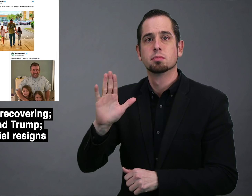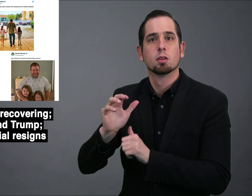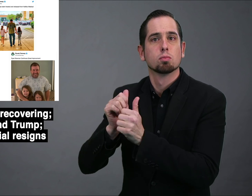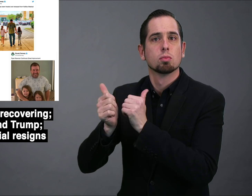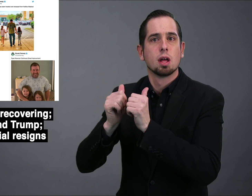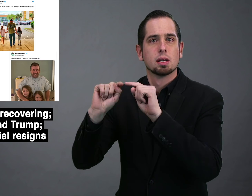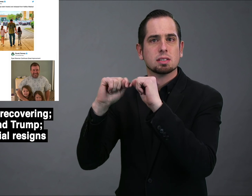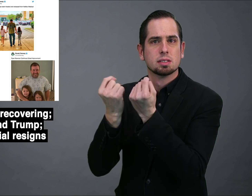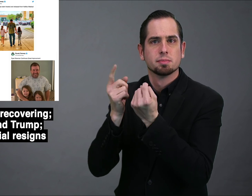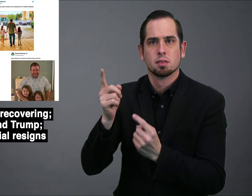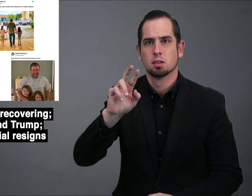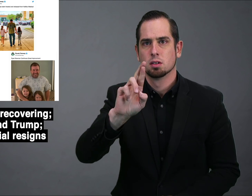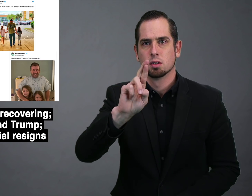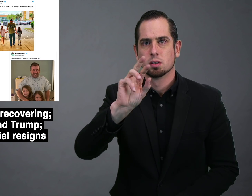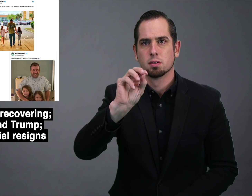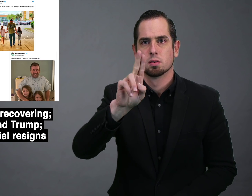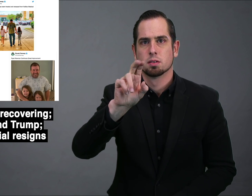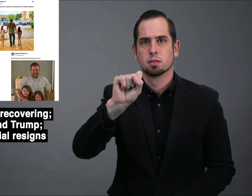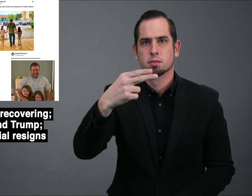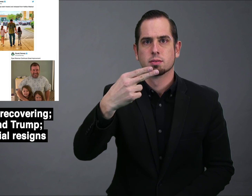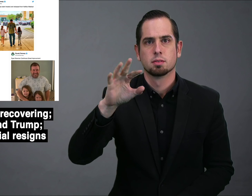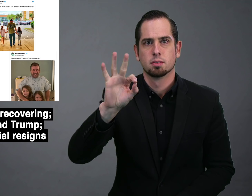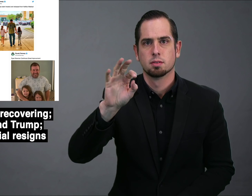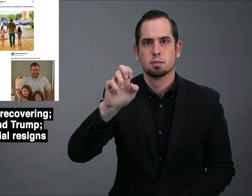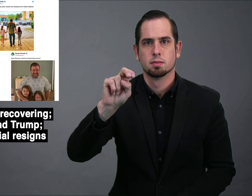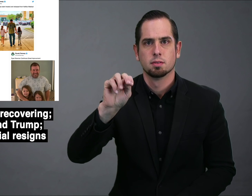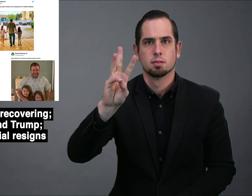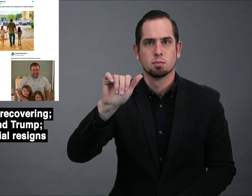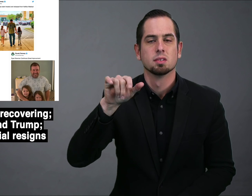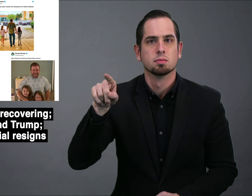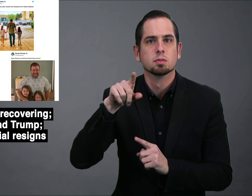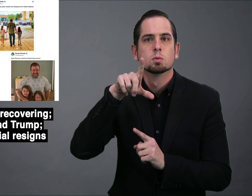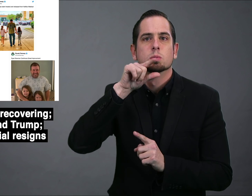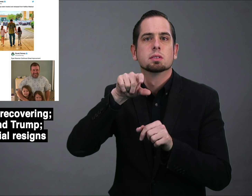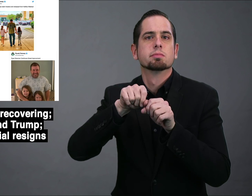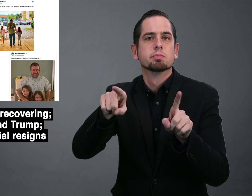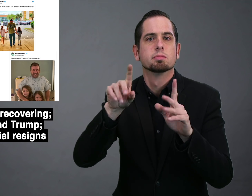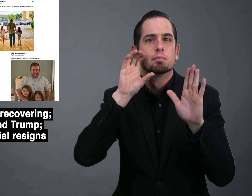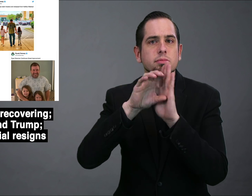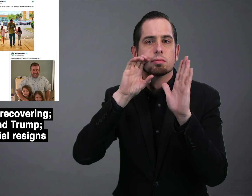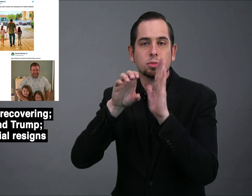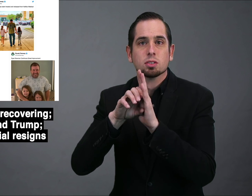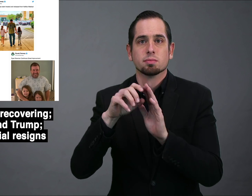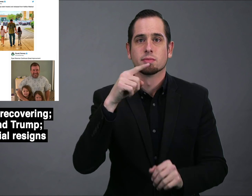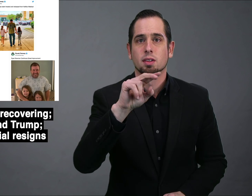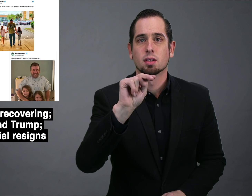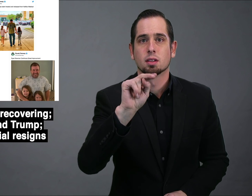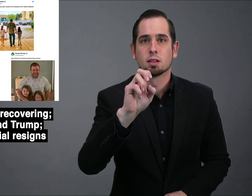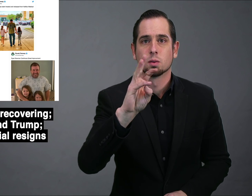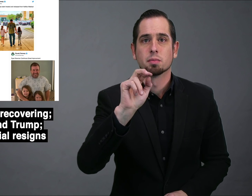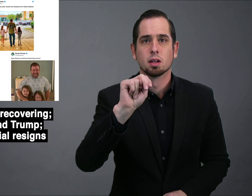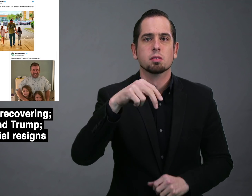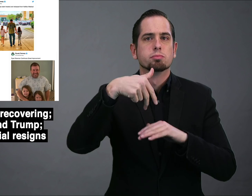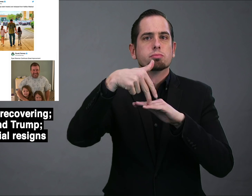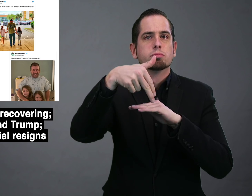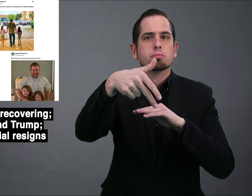His racing team, Roush Fenway, tweeted an image of Newman